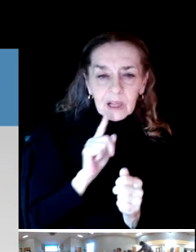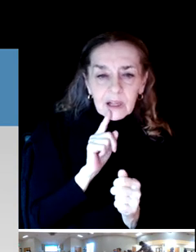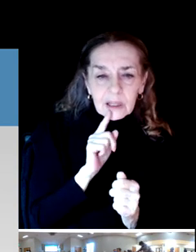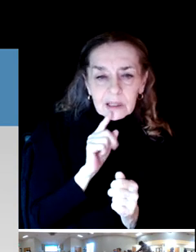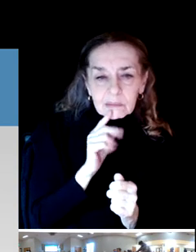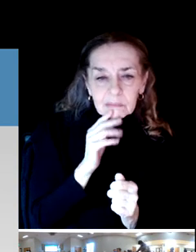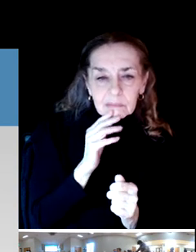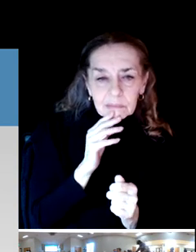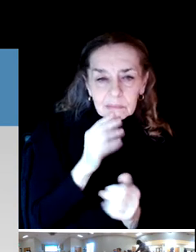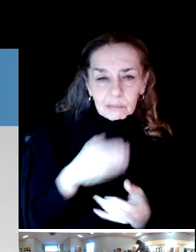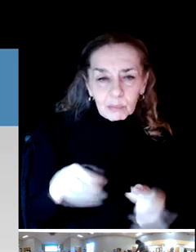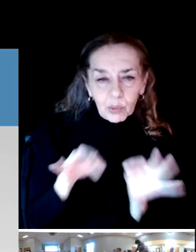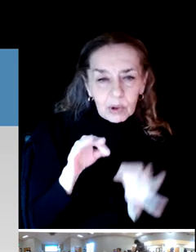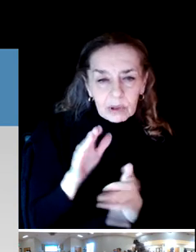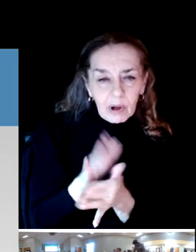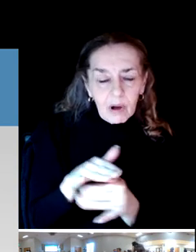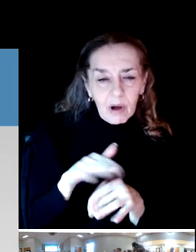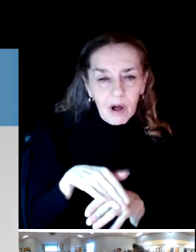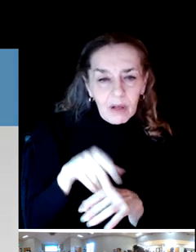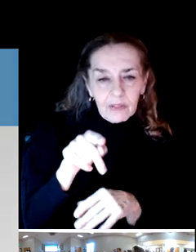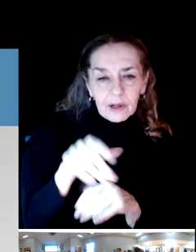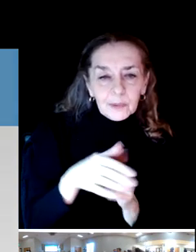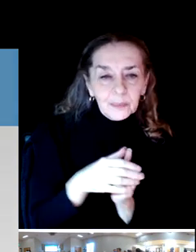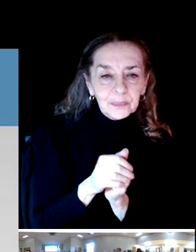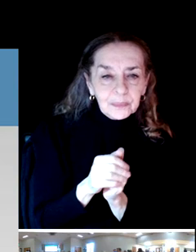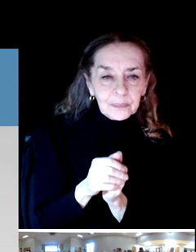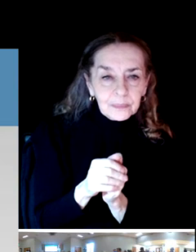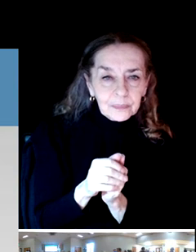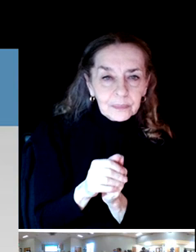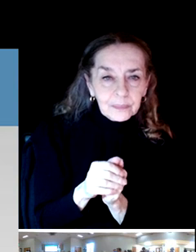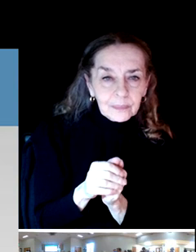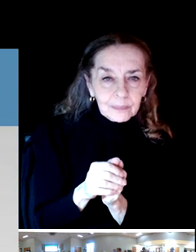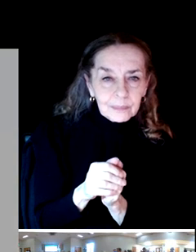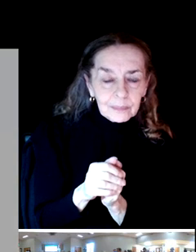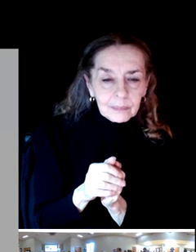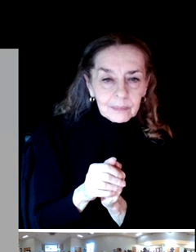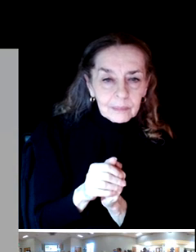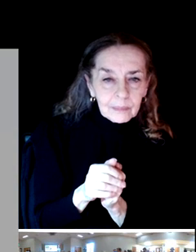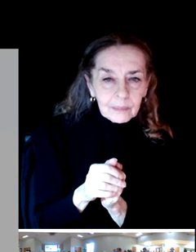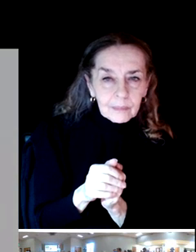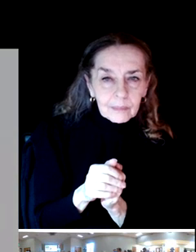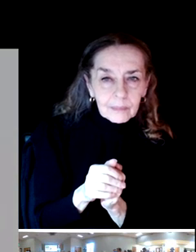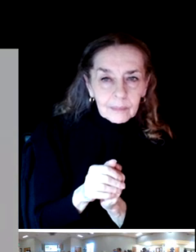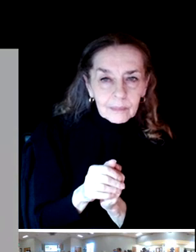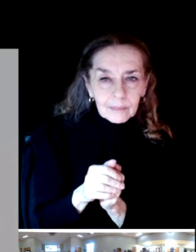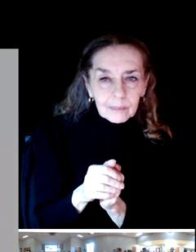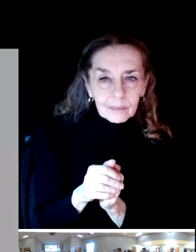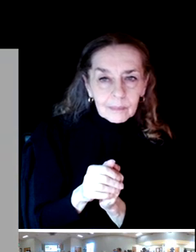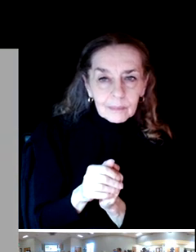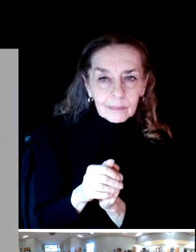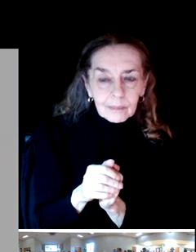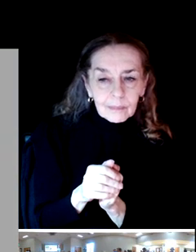That's the partners and stakeholders.